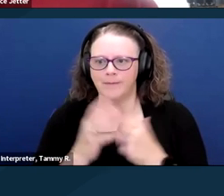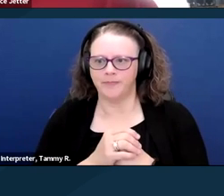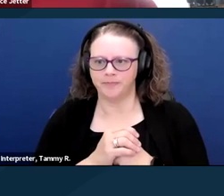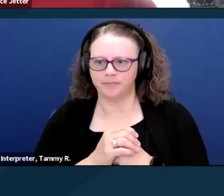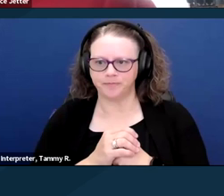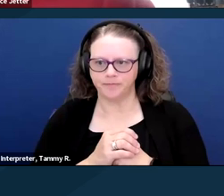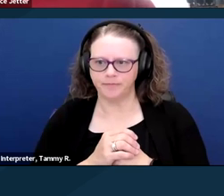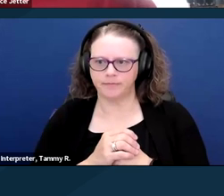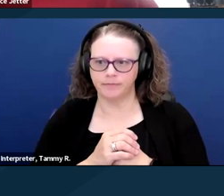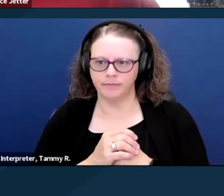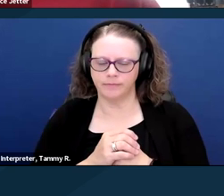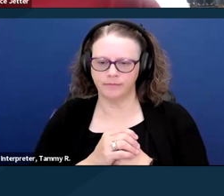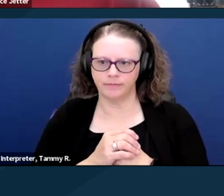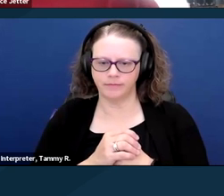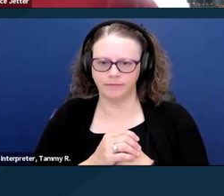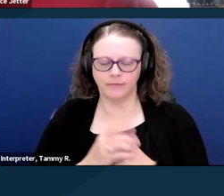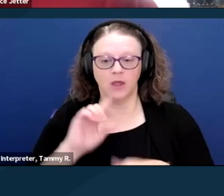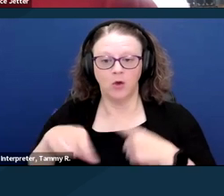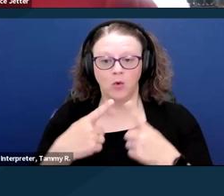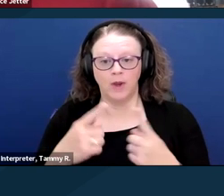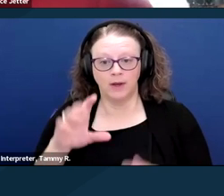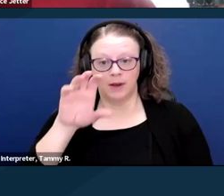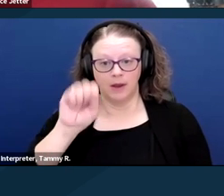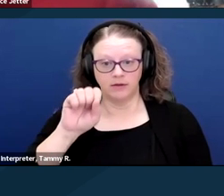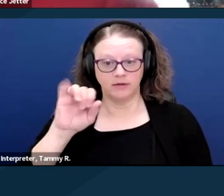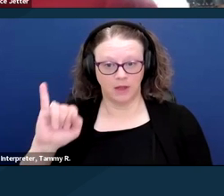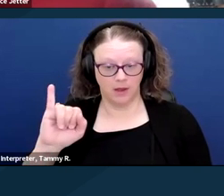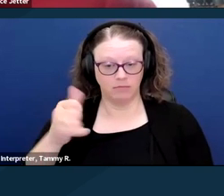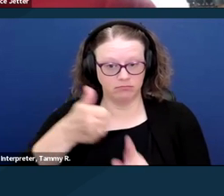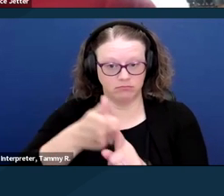When Social Security was gonna cut my Medicaid